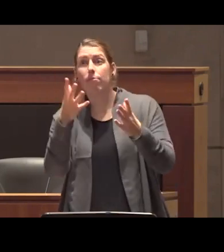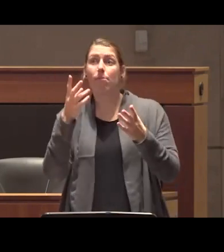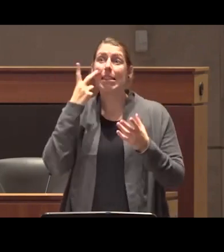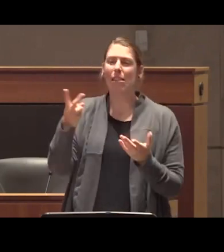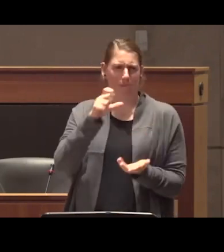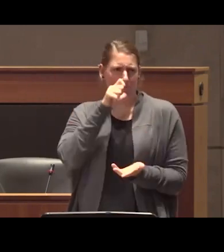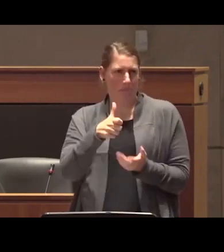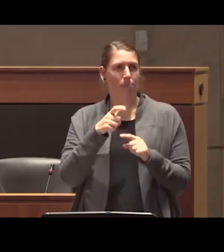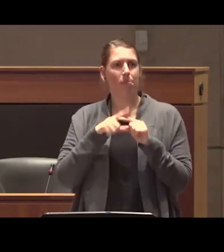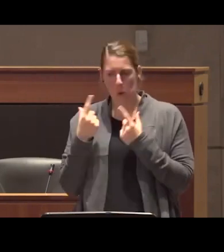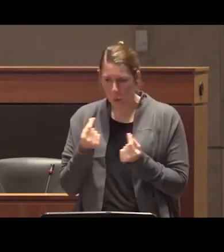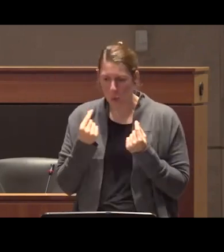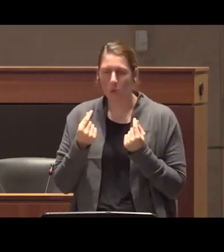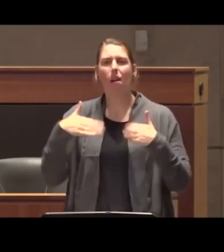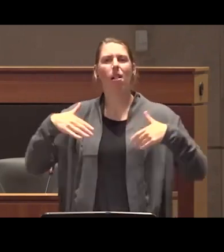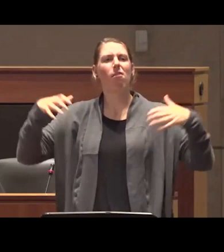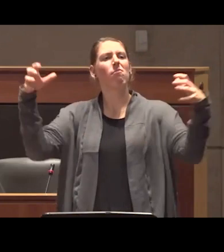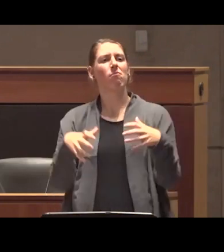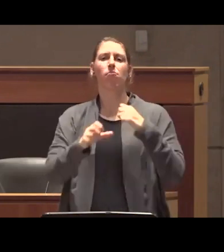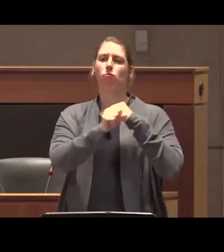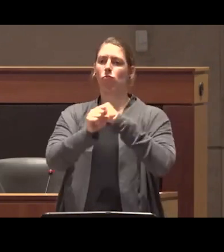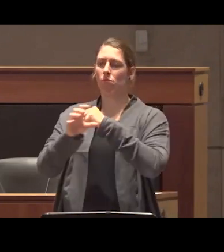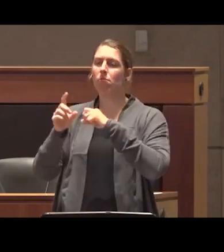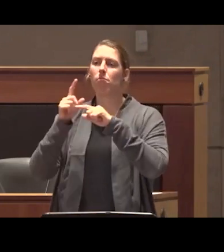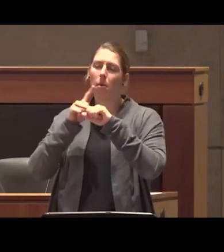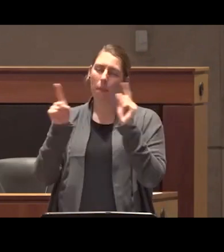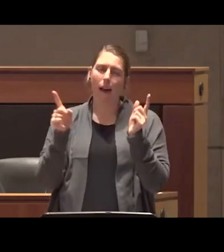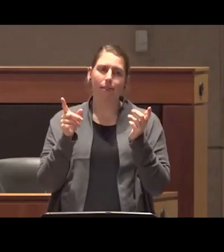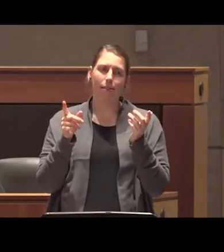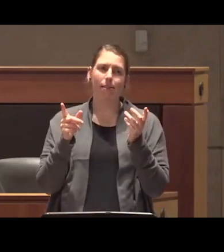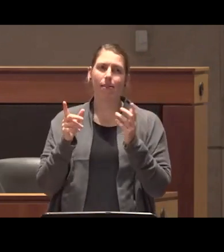the level of like a public relations campaign but there's a lot of kind of discussion around